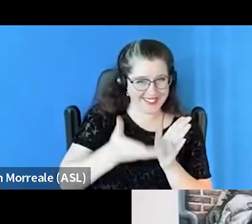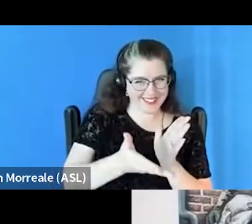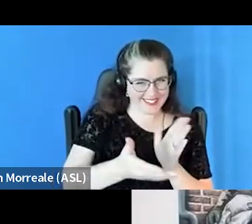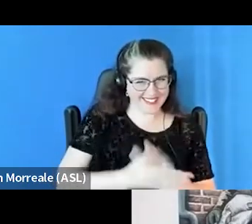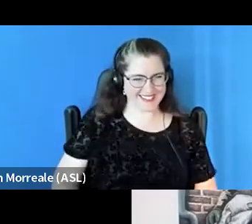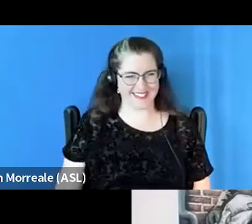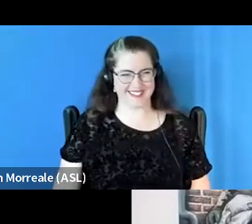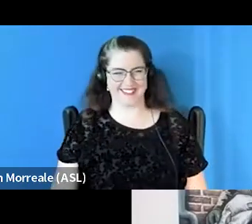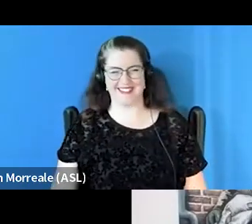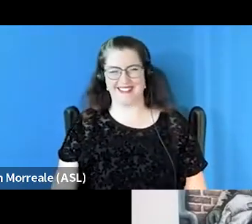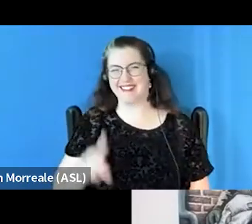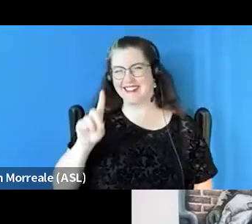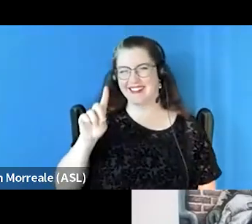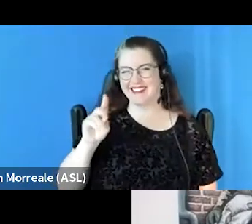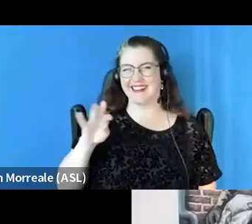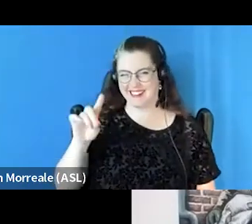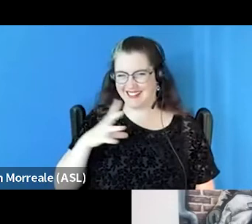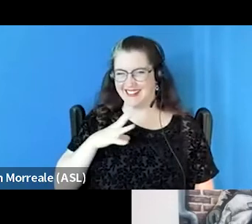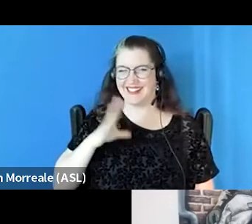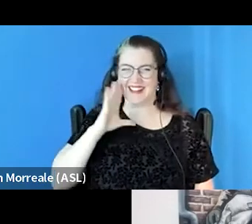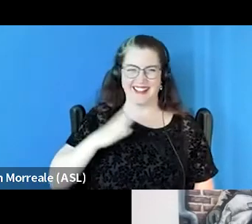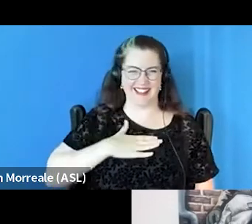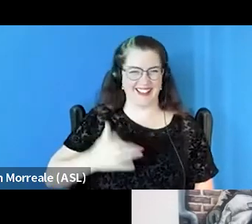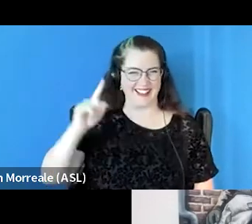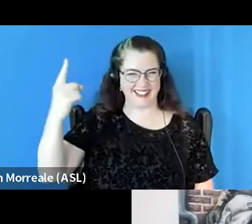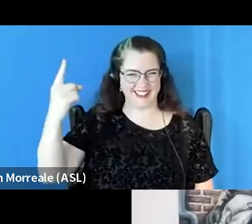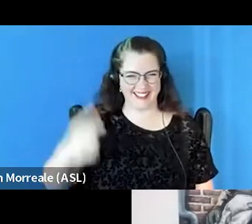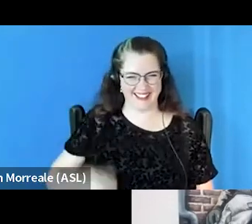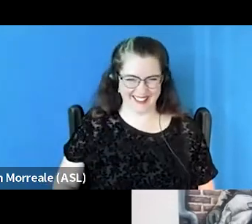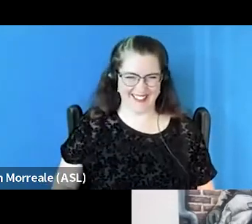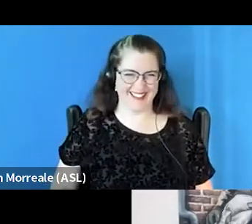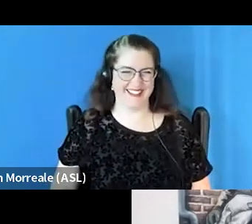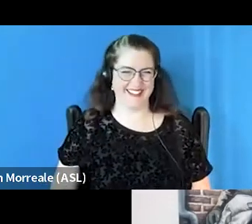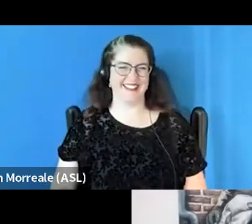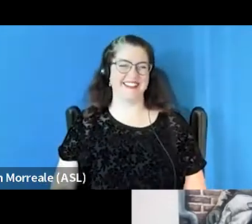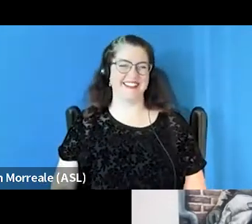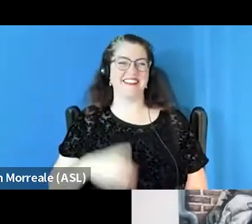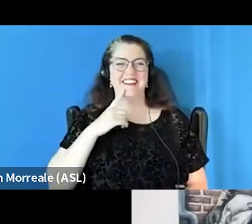Okay, we'll repeat the cycle again, I'll go ahead and start first. So one of the things that was in the chat